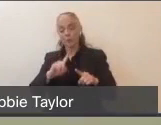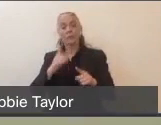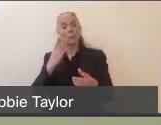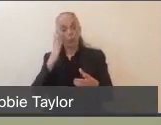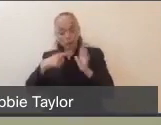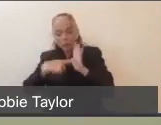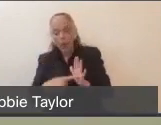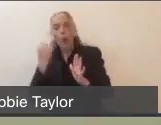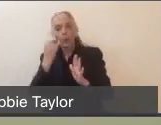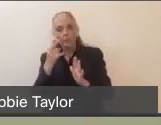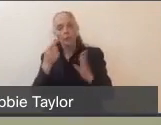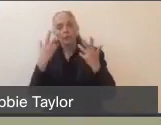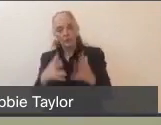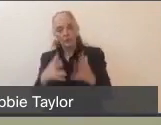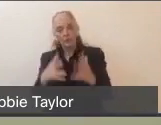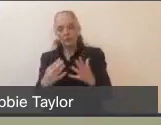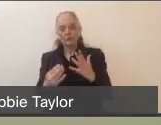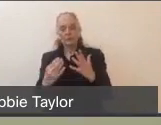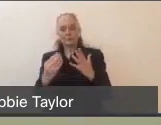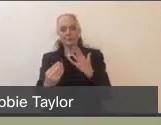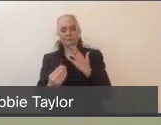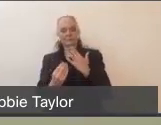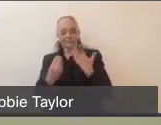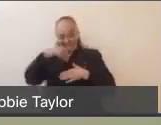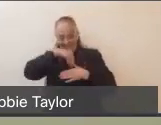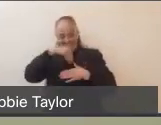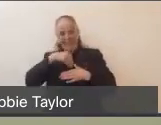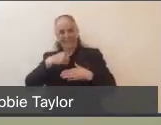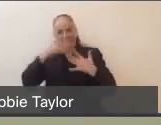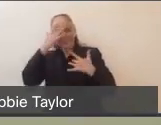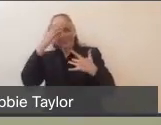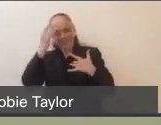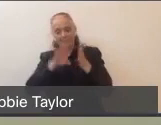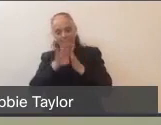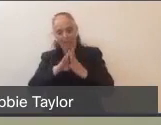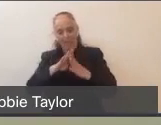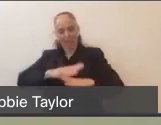And we we always use these testing, especially for vaccine preventable diseases, to make sure before you enter school